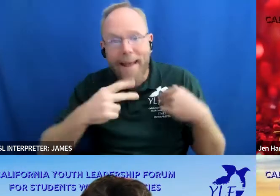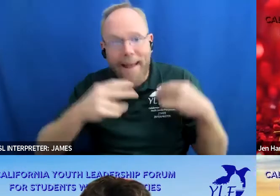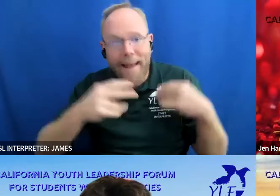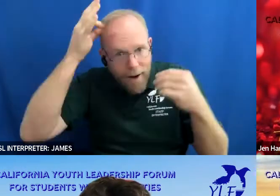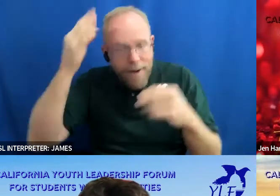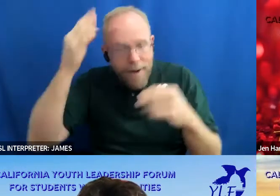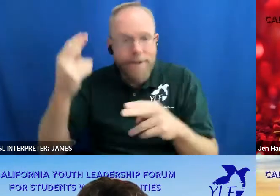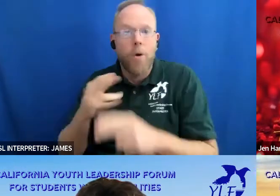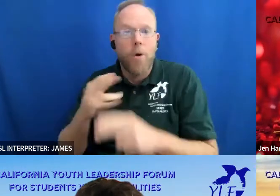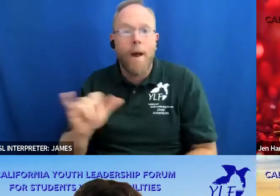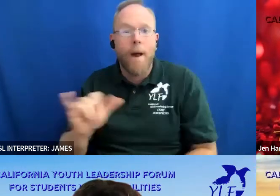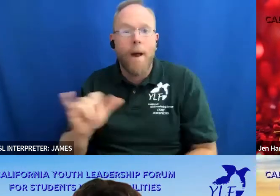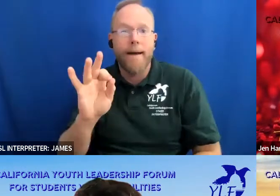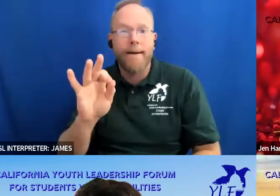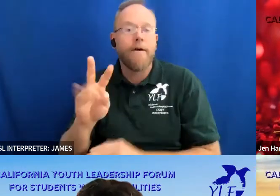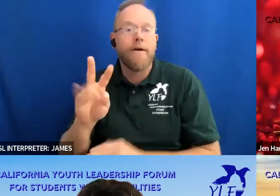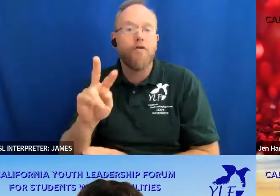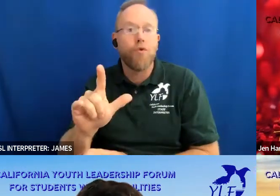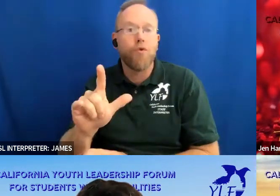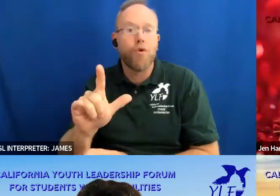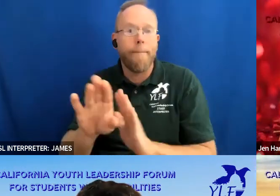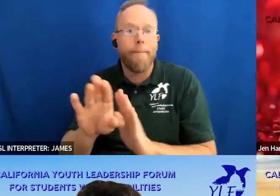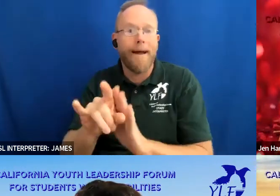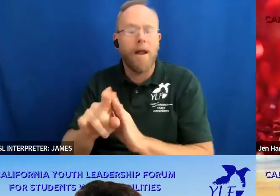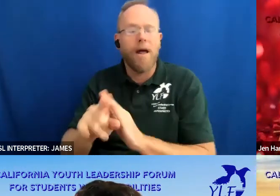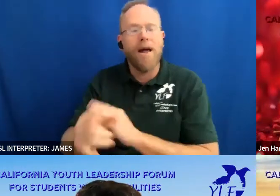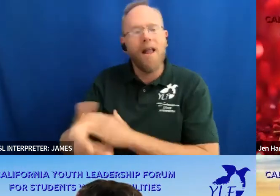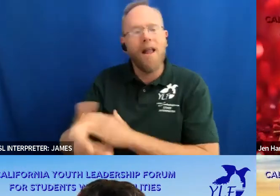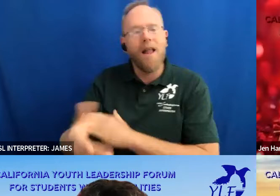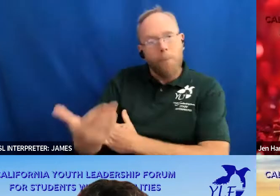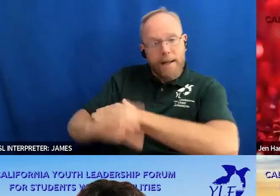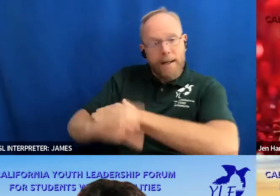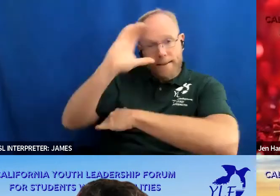background the morning sunrise and we're here to lead you all through some cheers